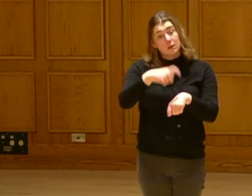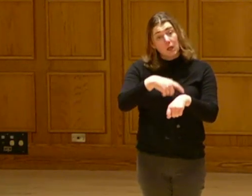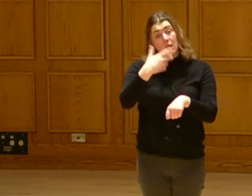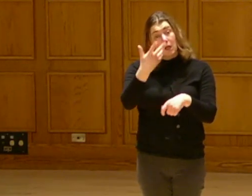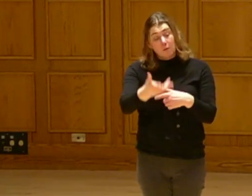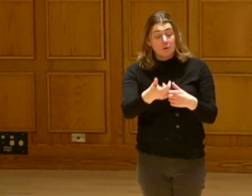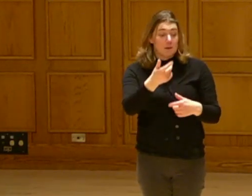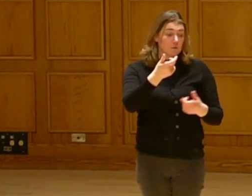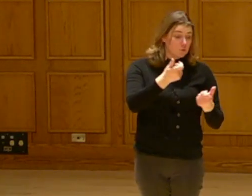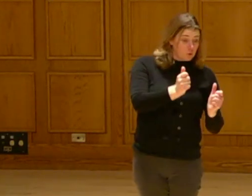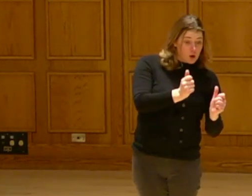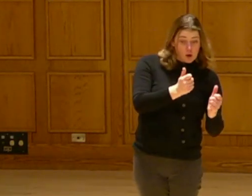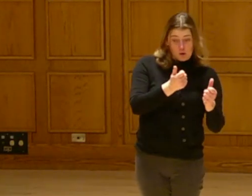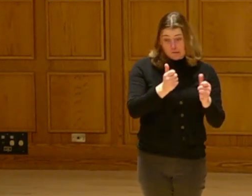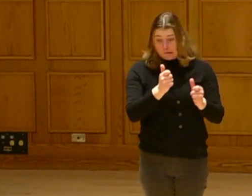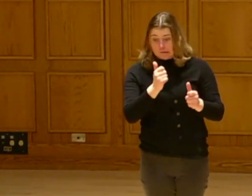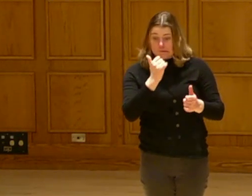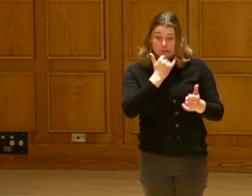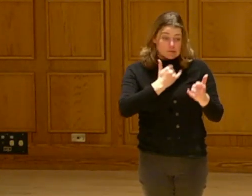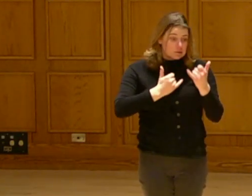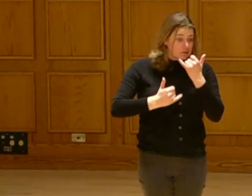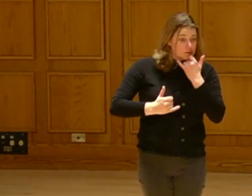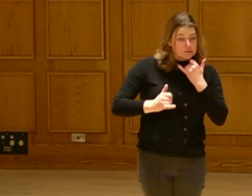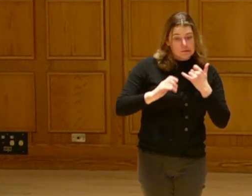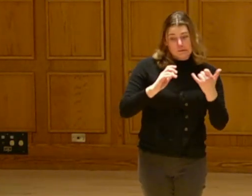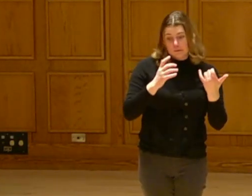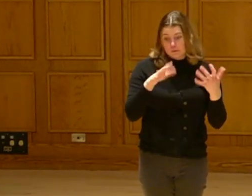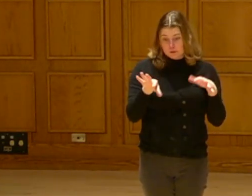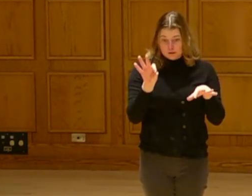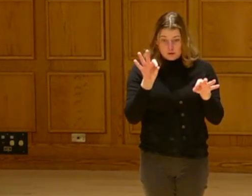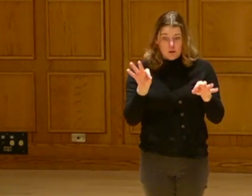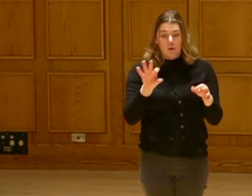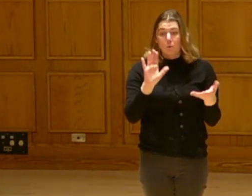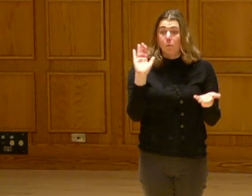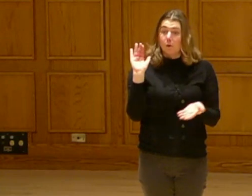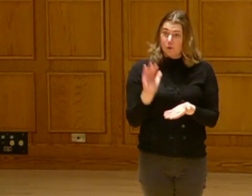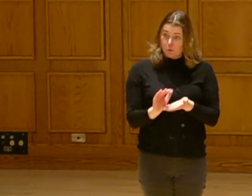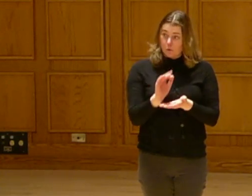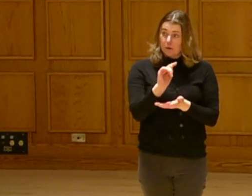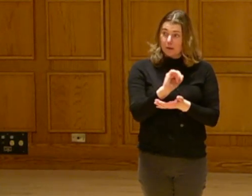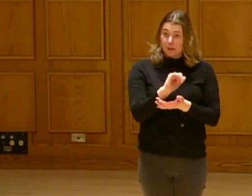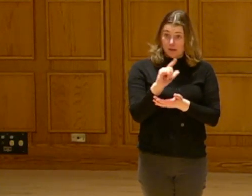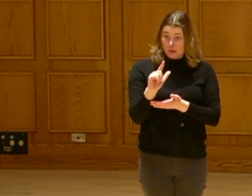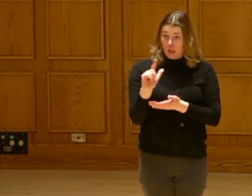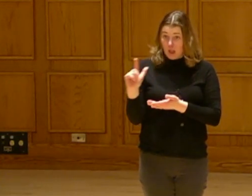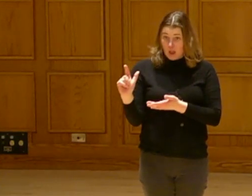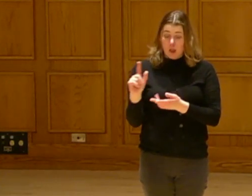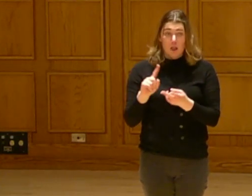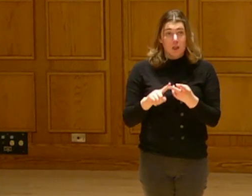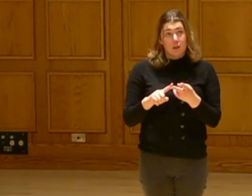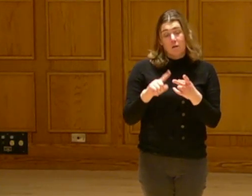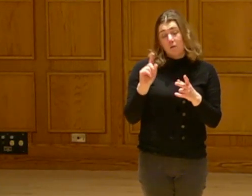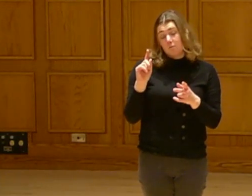Of course it is taking tribes and libations of experimenting with